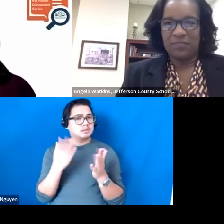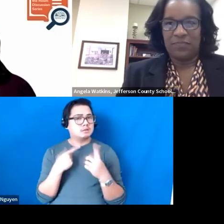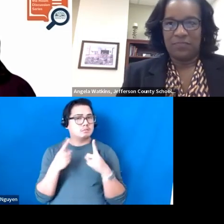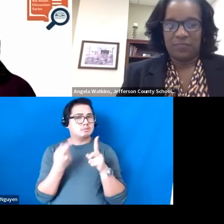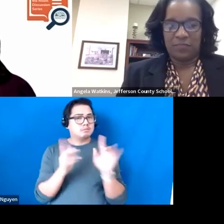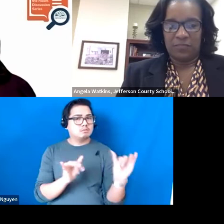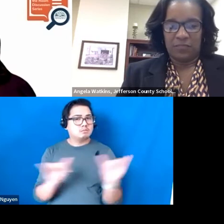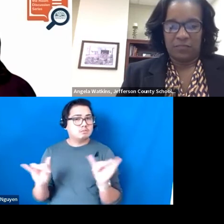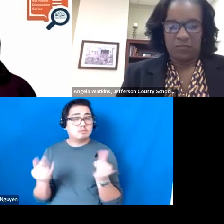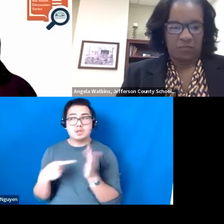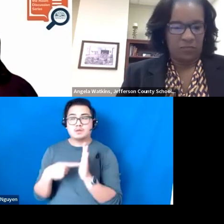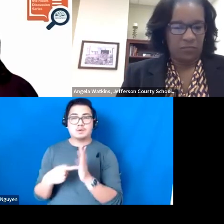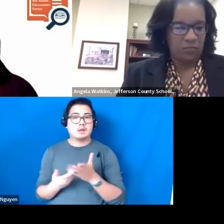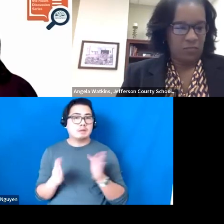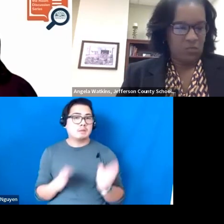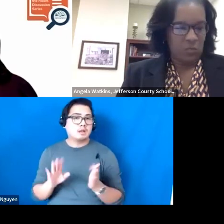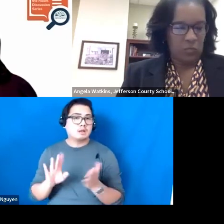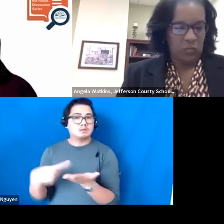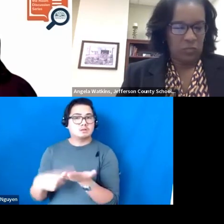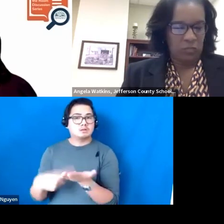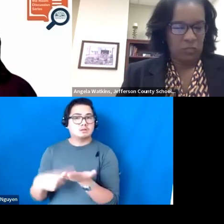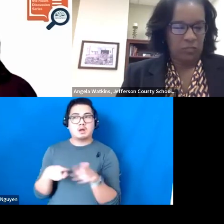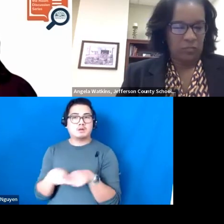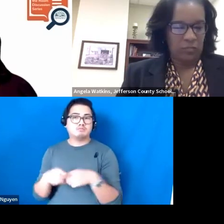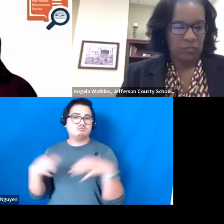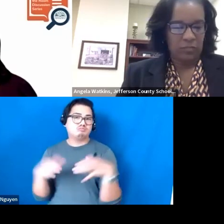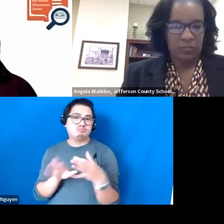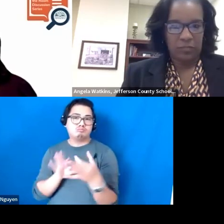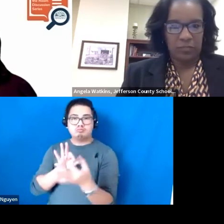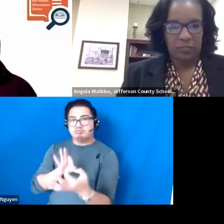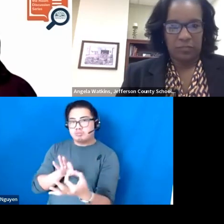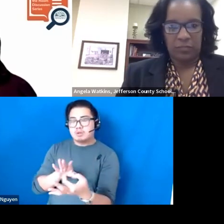Planning discussions, observation and feedback are central coaching activities.